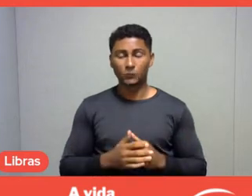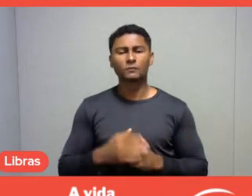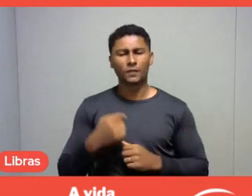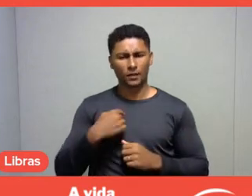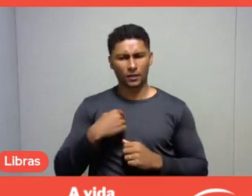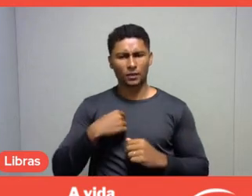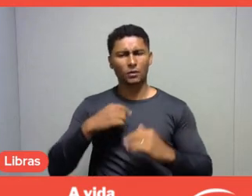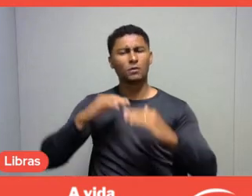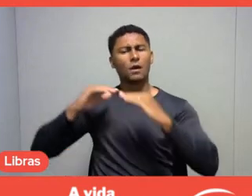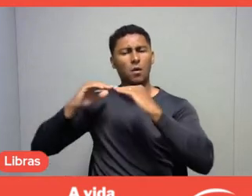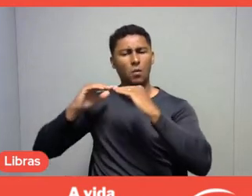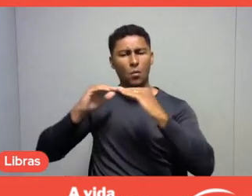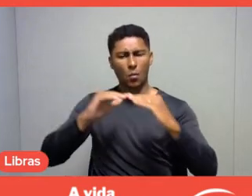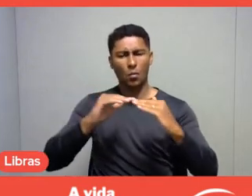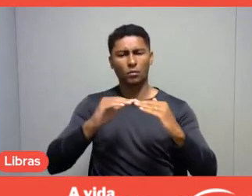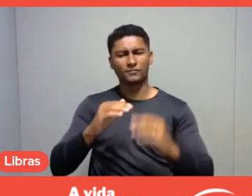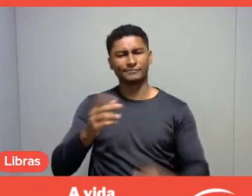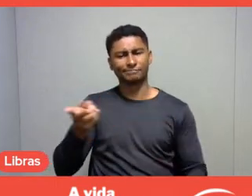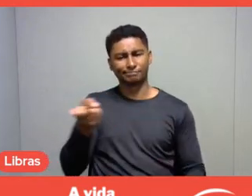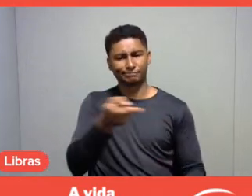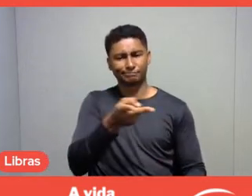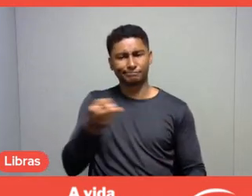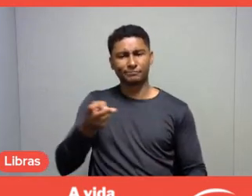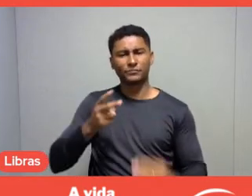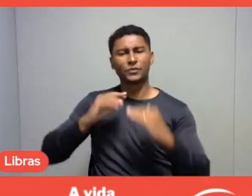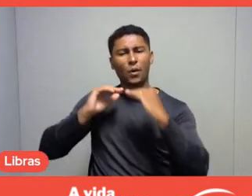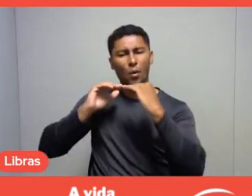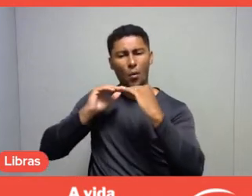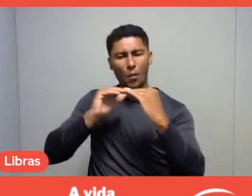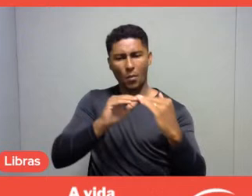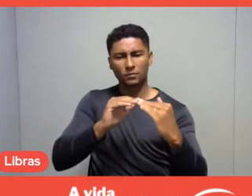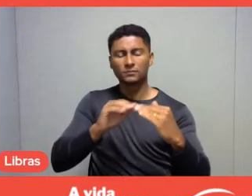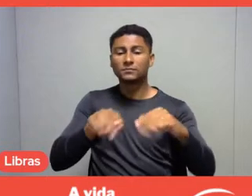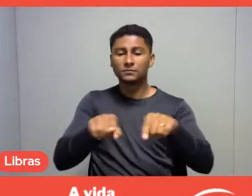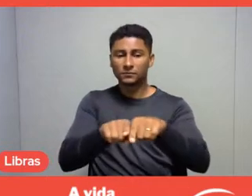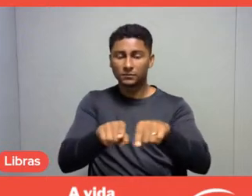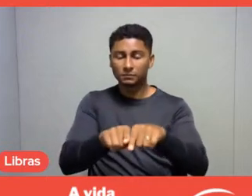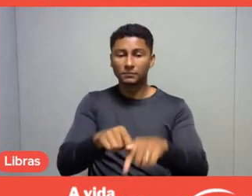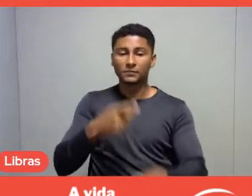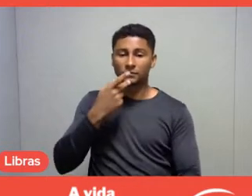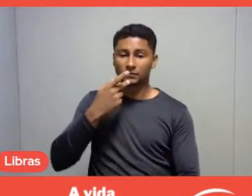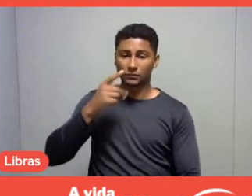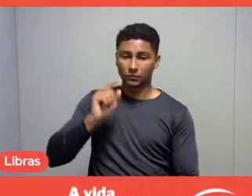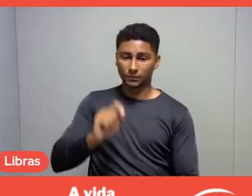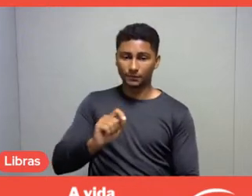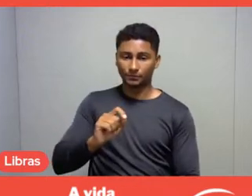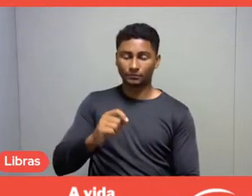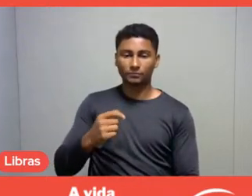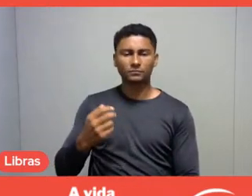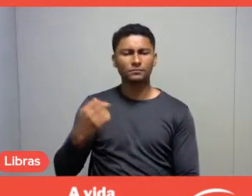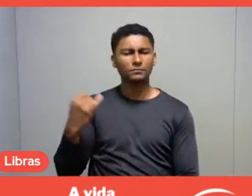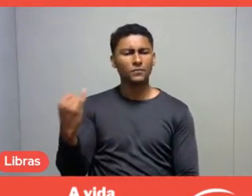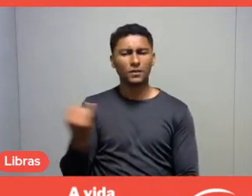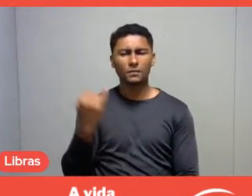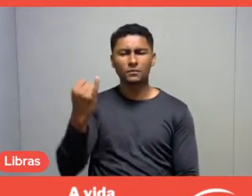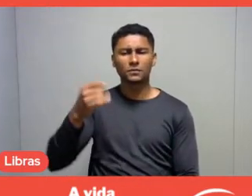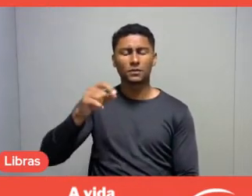And I would like to reiterate the issue of the importance of viewing leisure